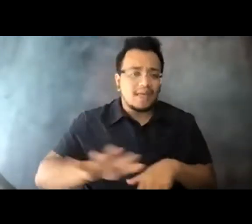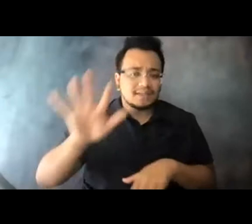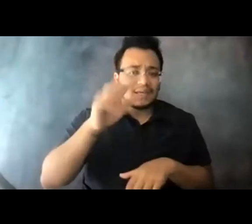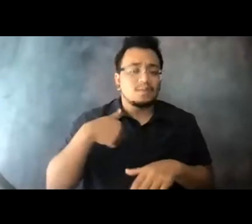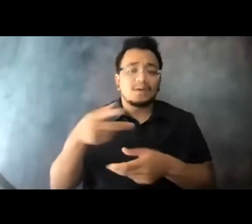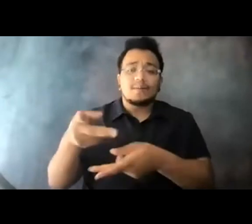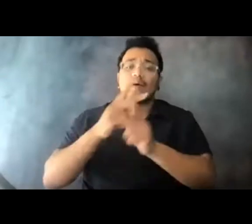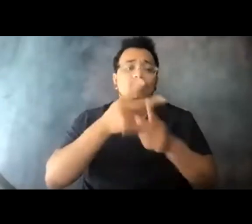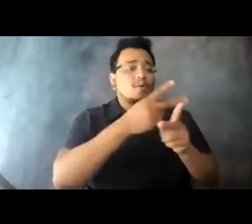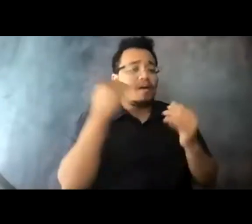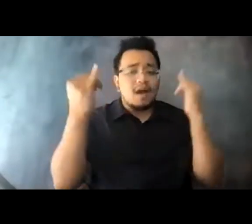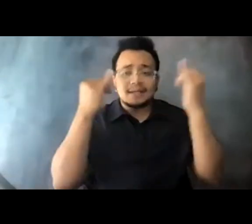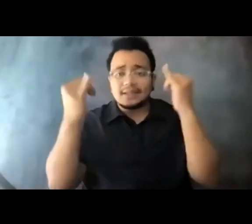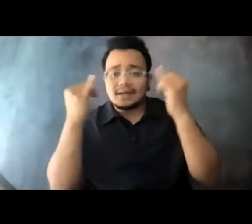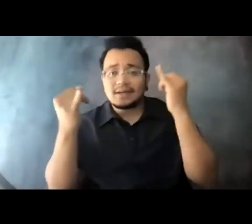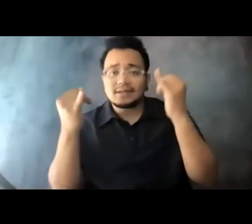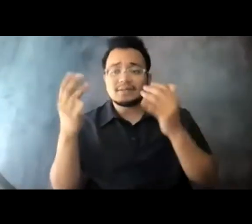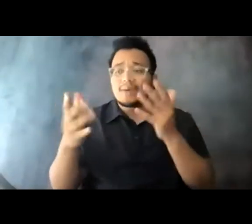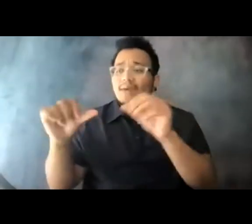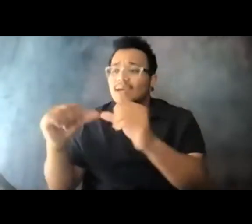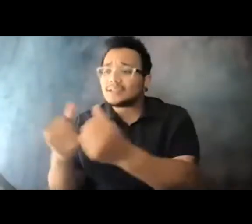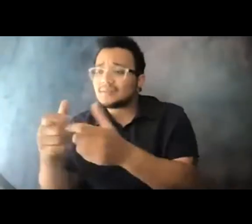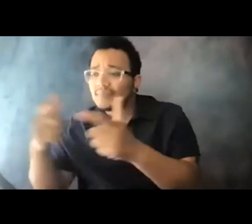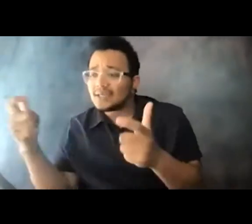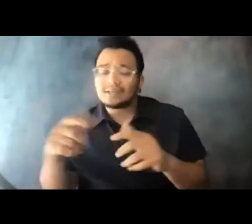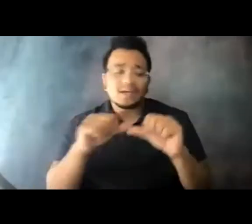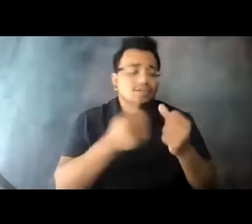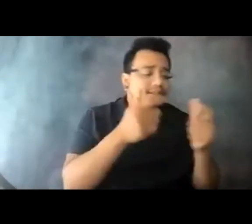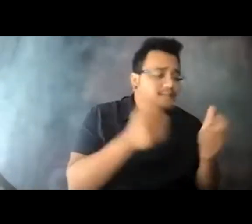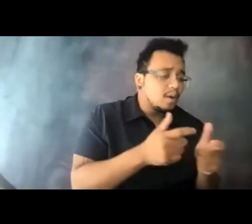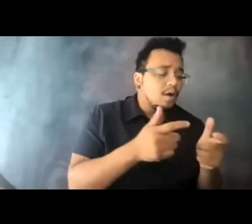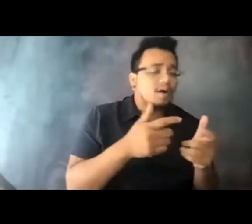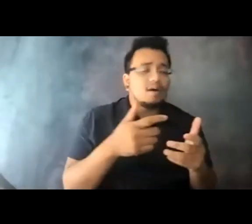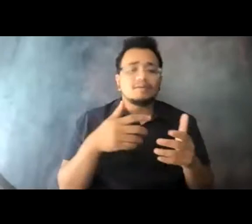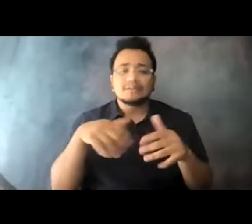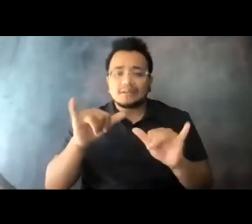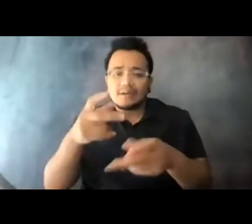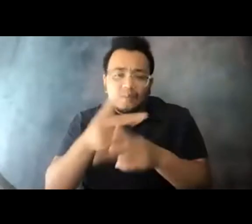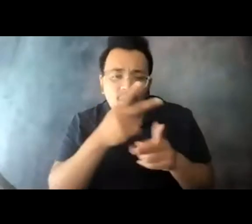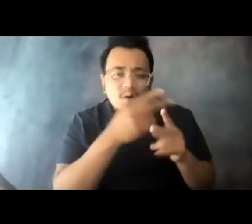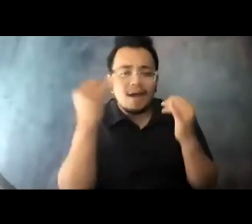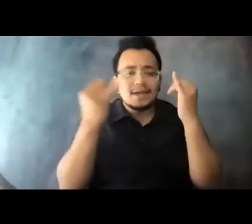doing great things, whether it's a big agency or smaller agency, and see if that has applicability 15:12:11 to what we might be doing in our own communities.